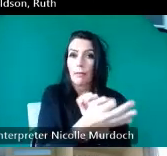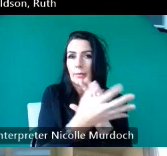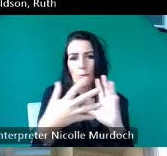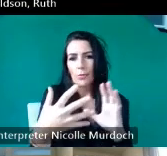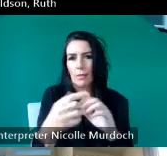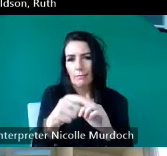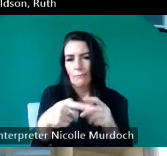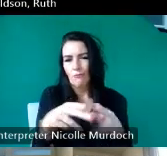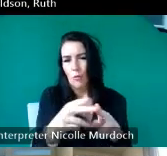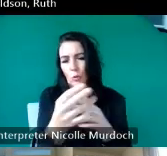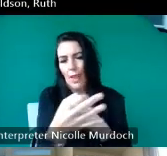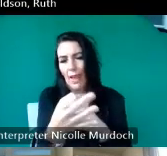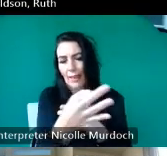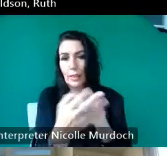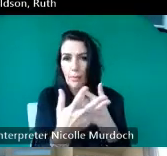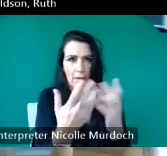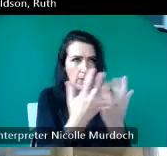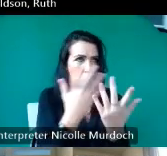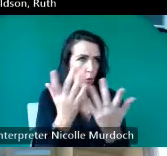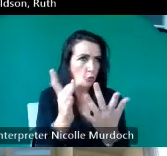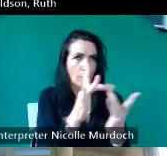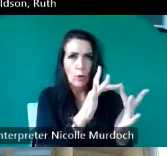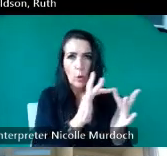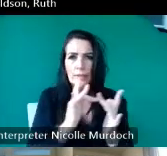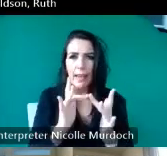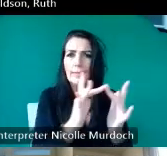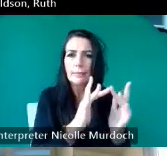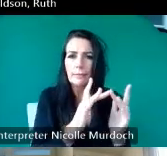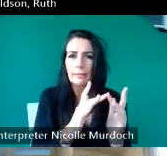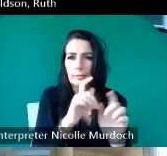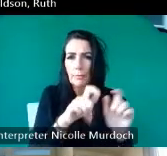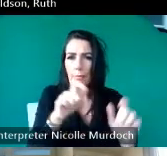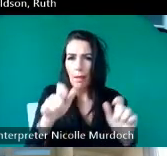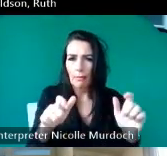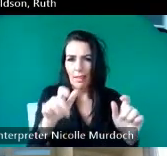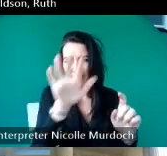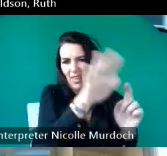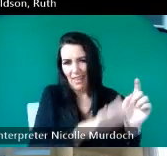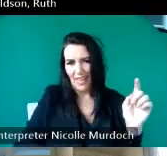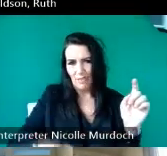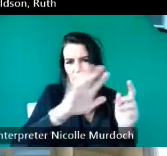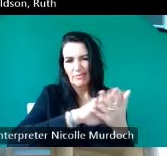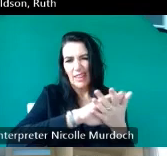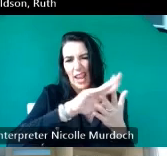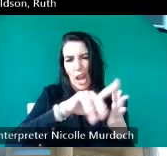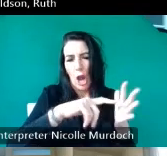contact throughout my my long life in the in the West in in the herd so I thought it was going to